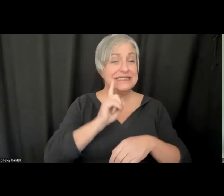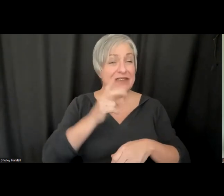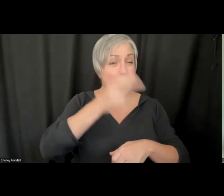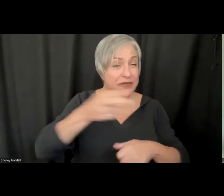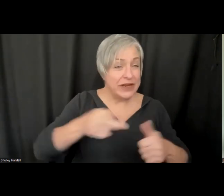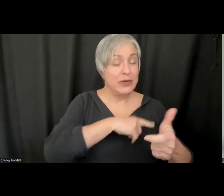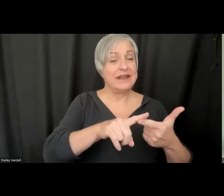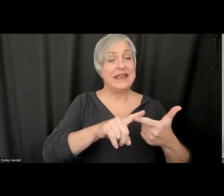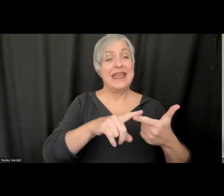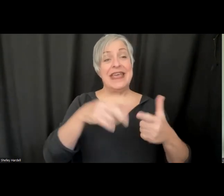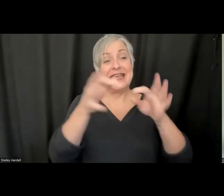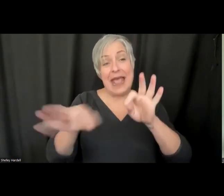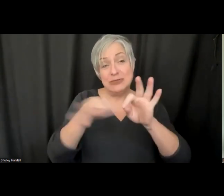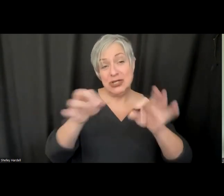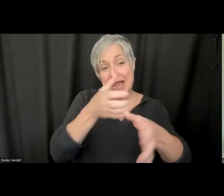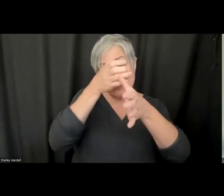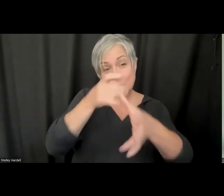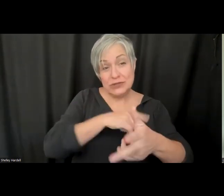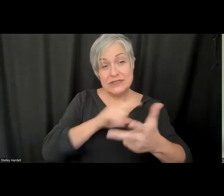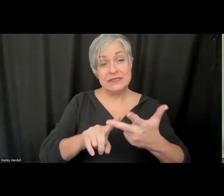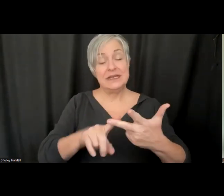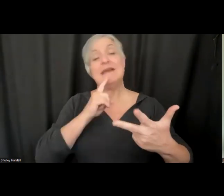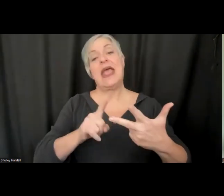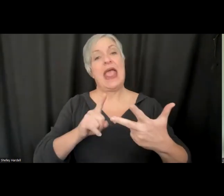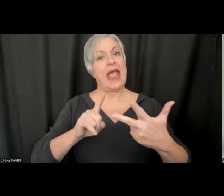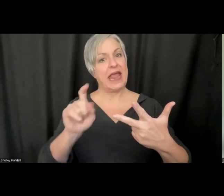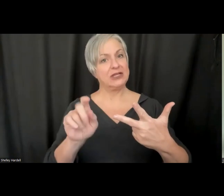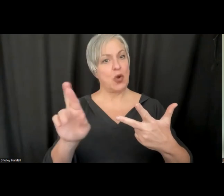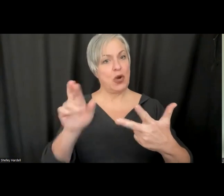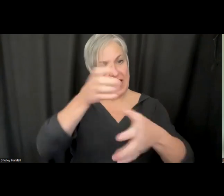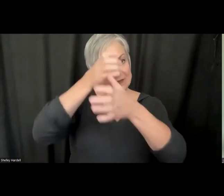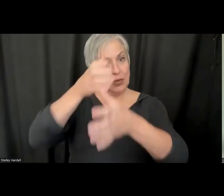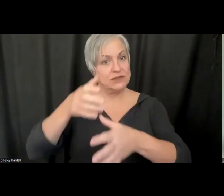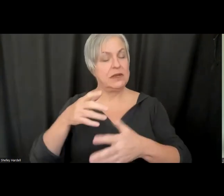to develop these standards and best practices, because all three of those perspectives are critical to make sure this is a